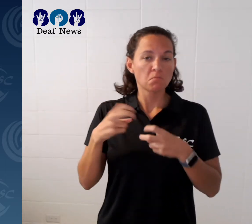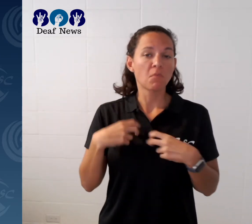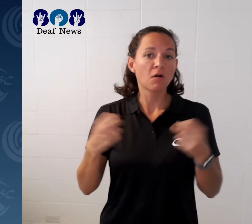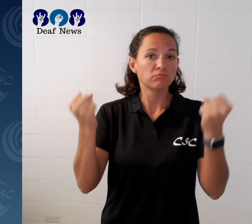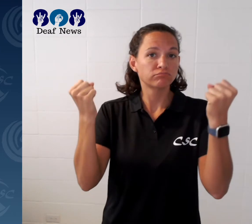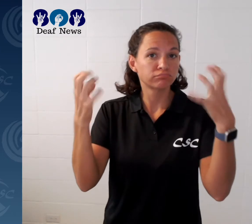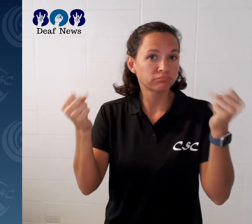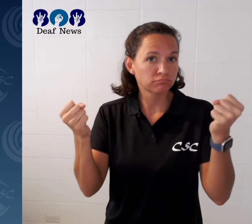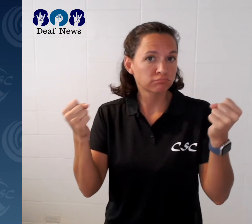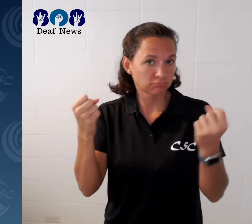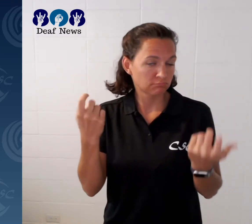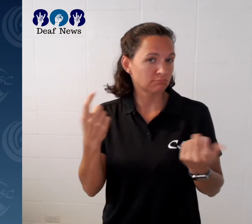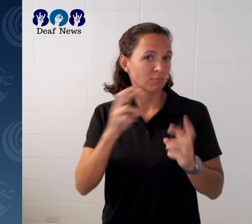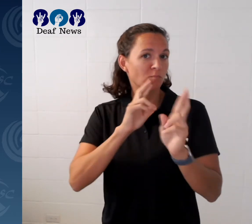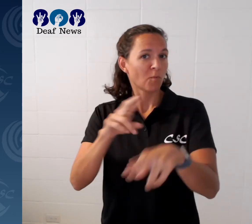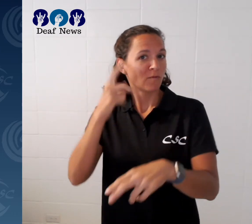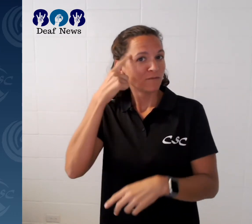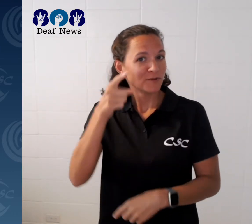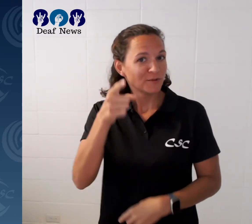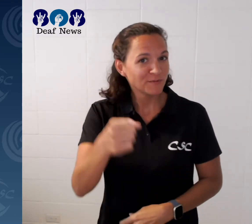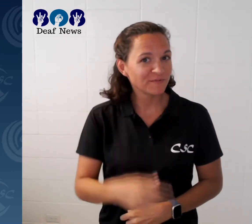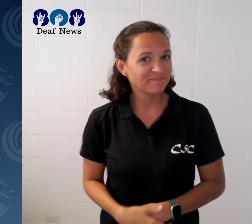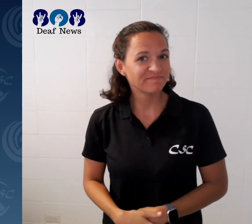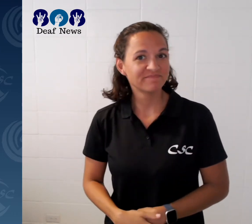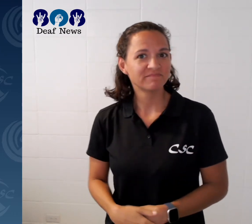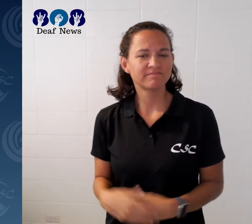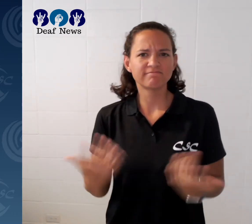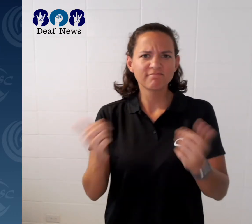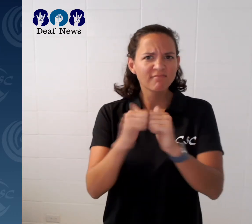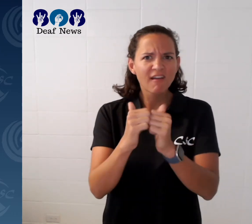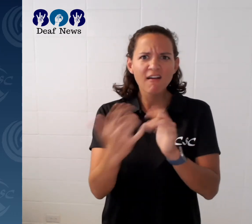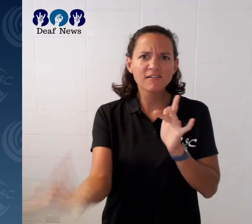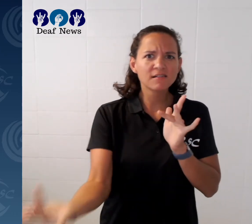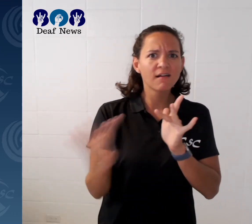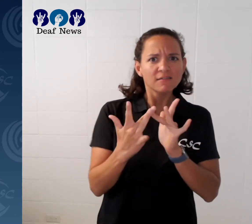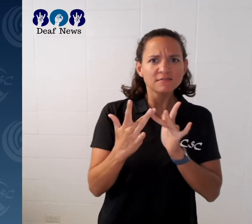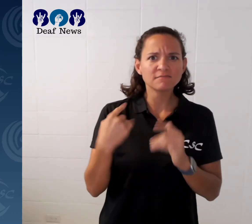After reviewing, I will take your information and report it for you.